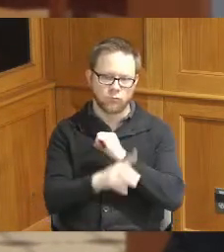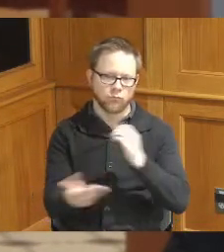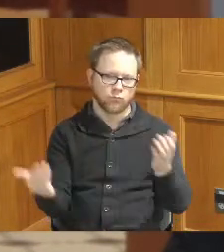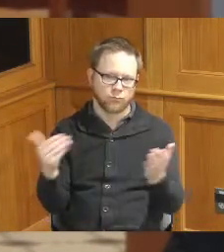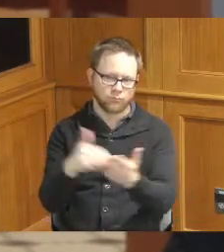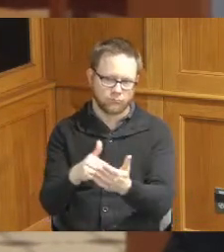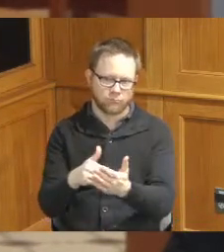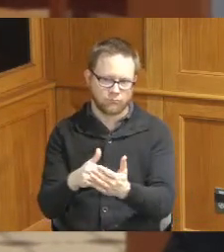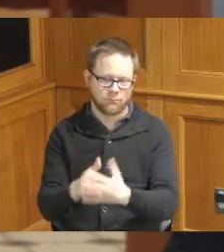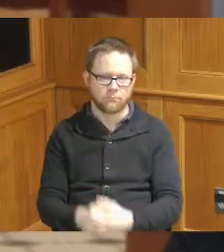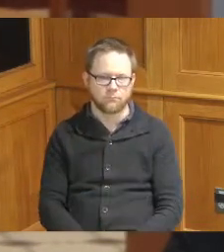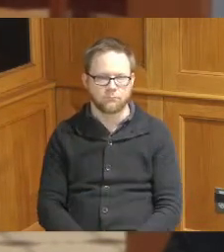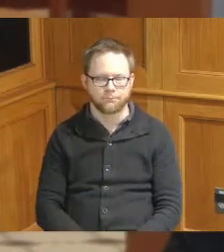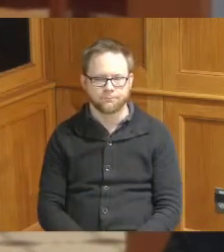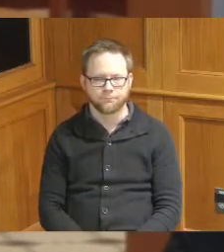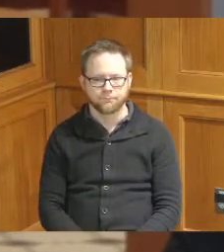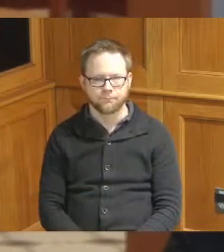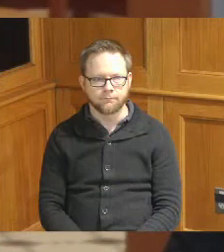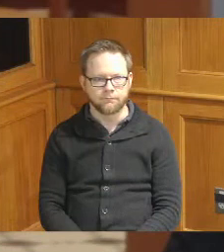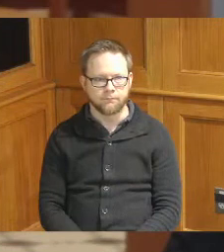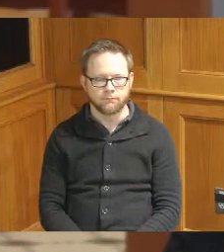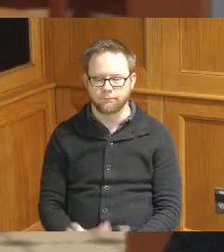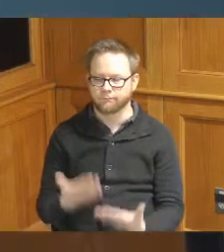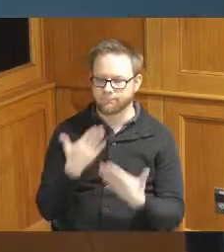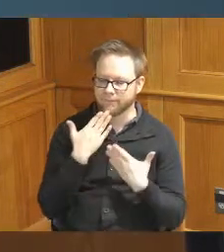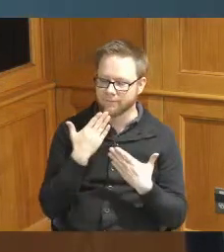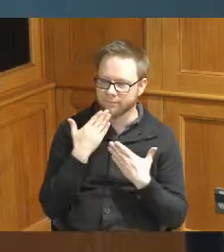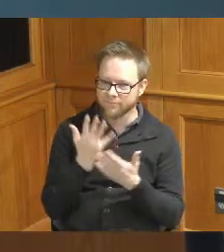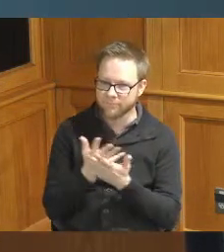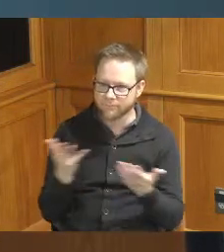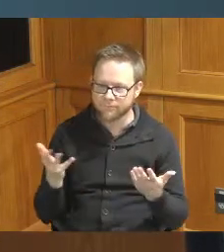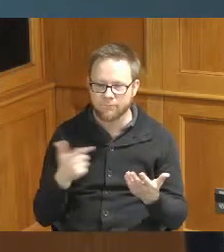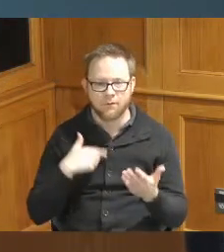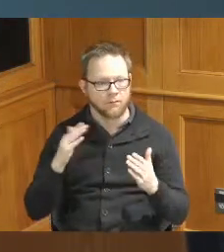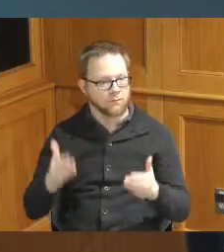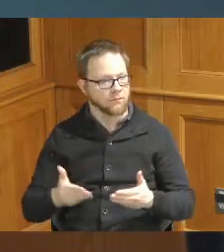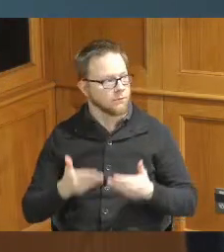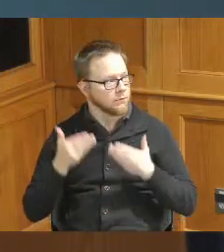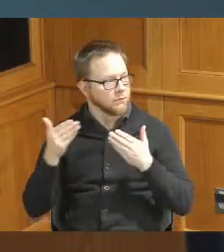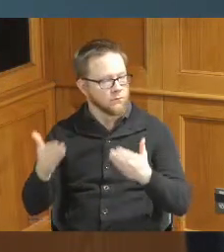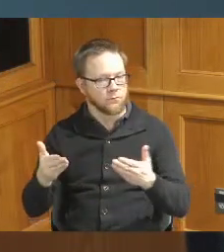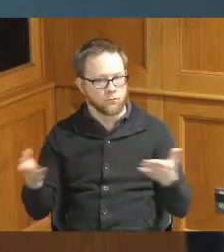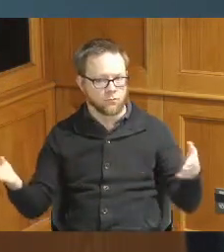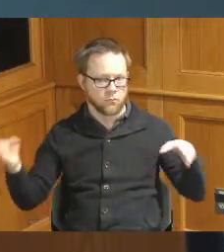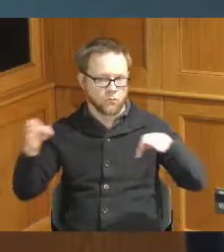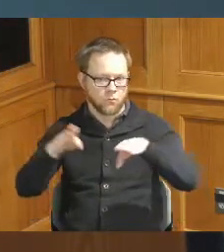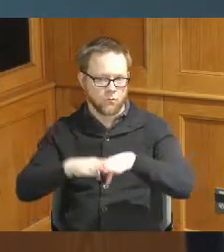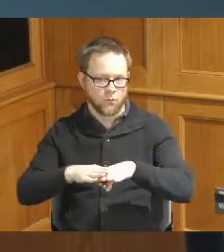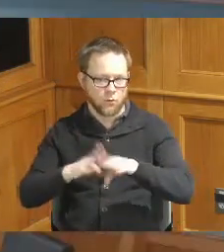anyone wants to weigh in okay thank you very much I make a motion to end the public hearing second